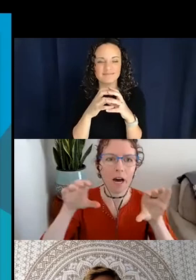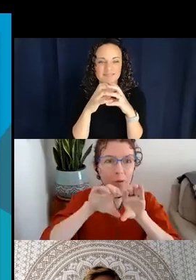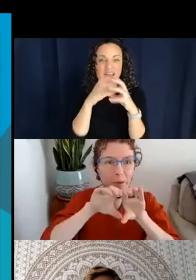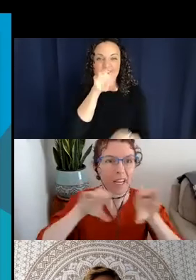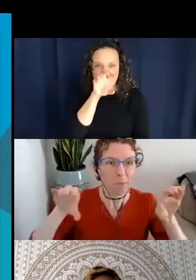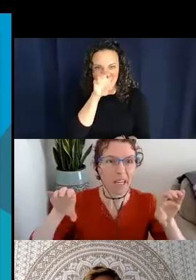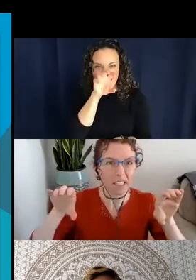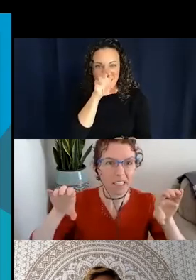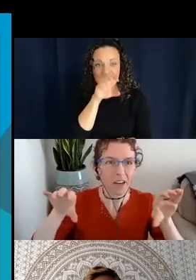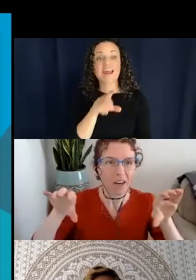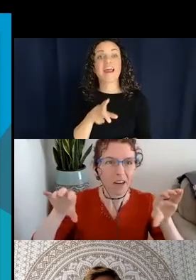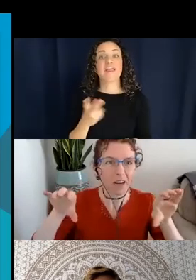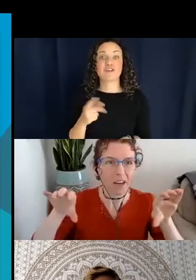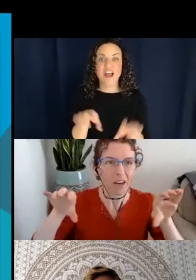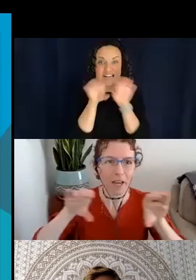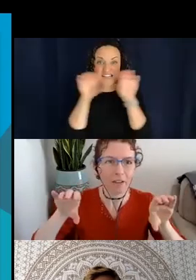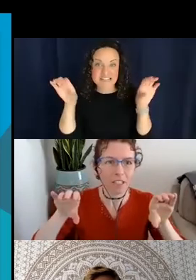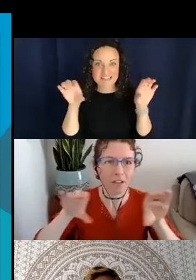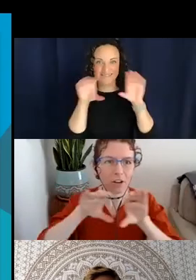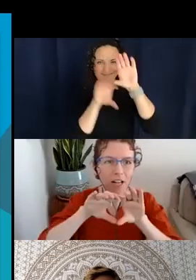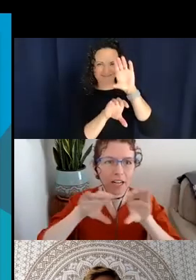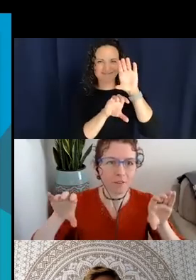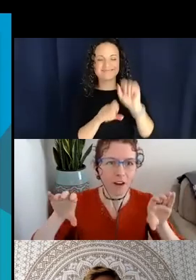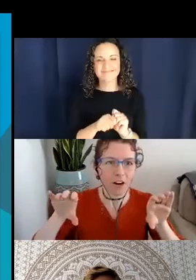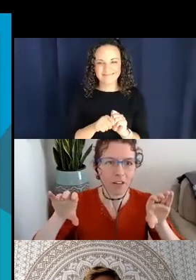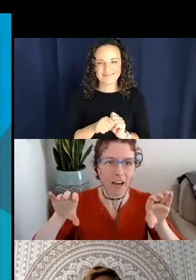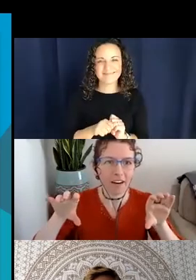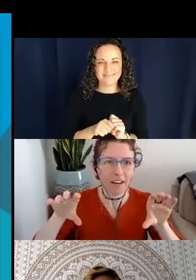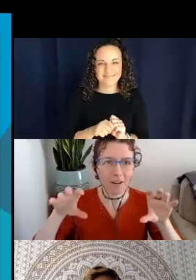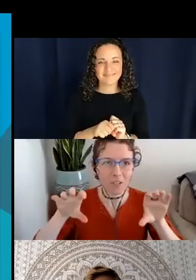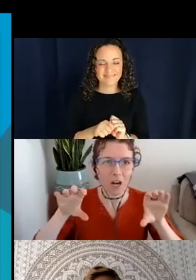would be like a big stick, right. So we have this other classifier that talks about, you